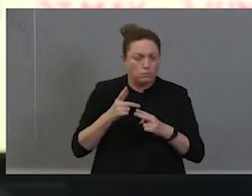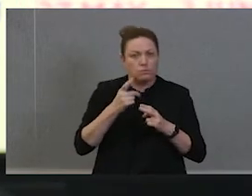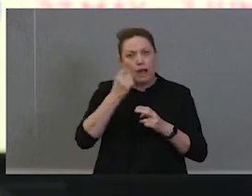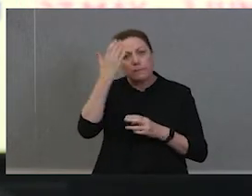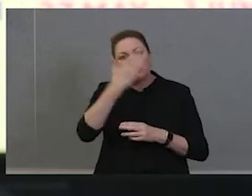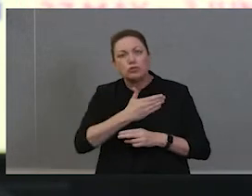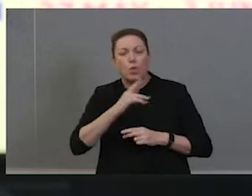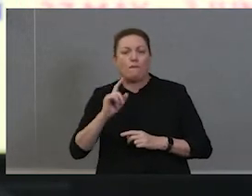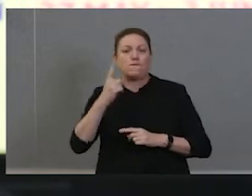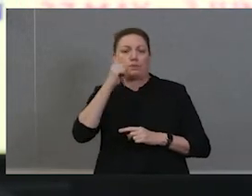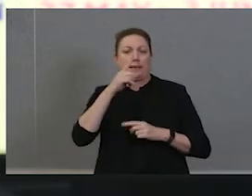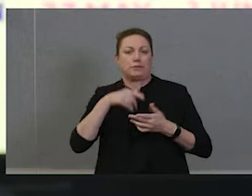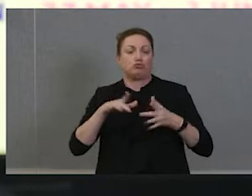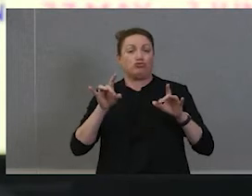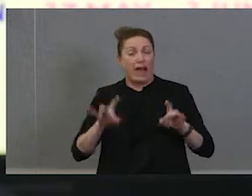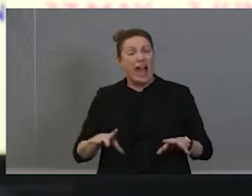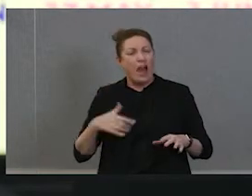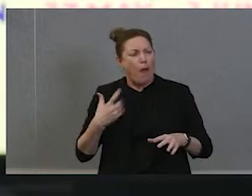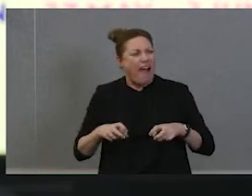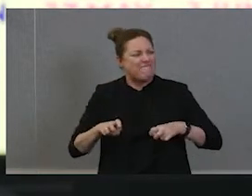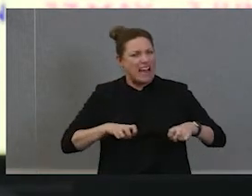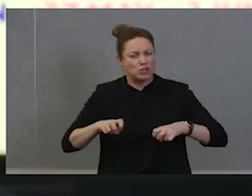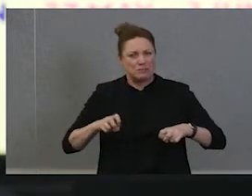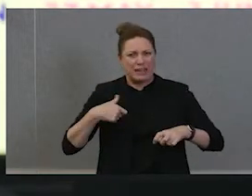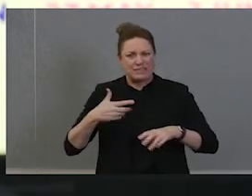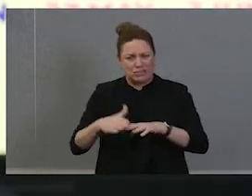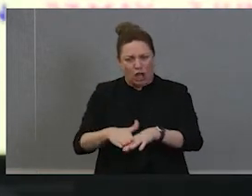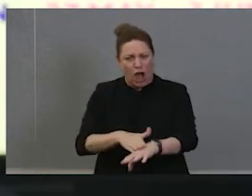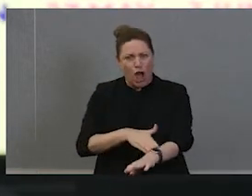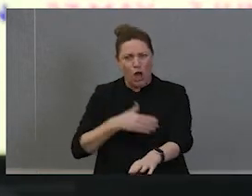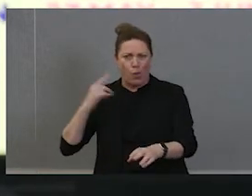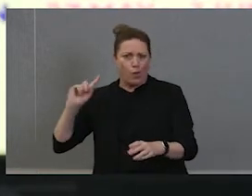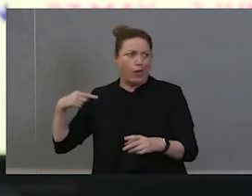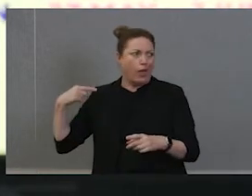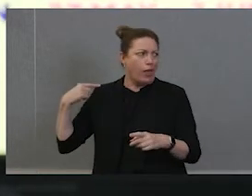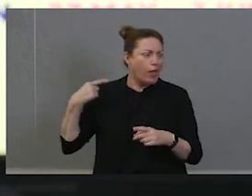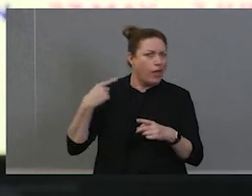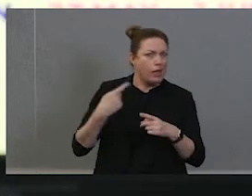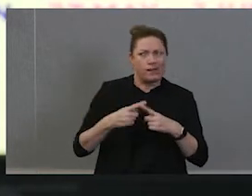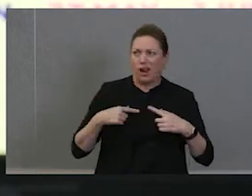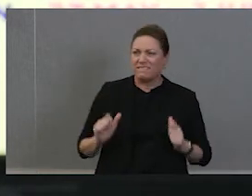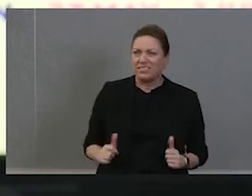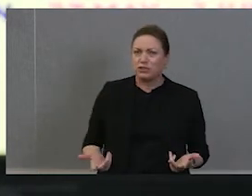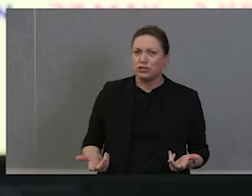happening but gee whiz, it seems like a long time. Doesn't it Aunt? Yes, you know, and we've got a whole swag of other things